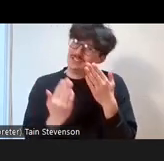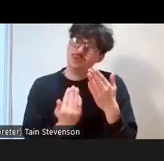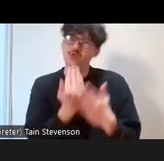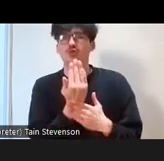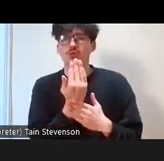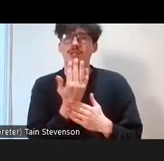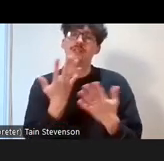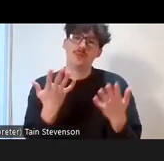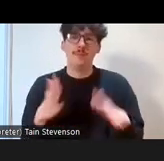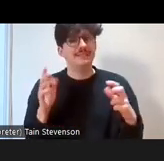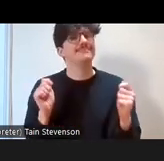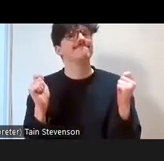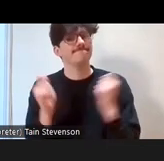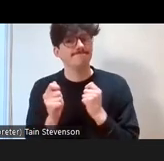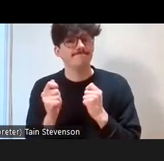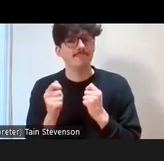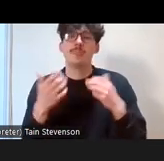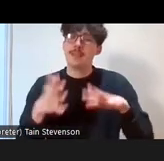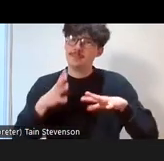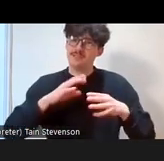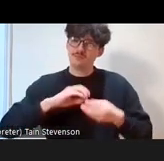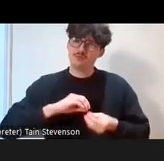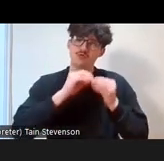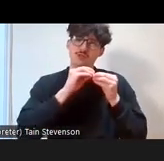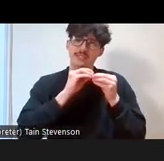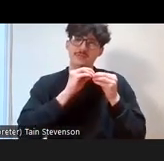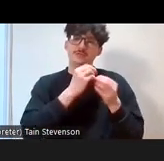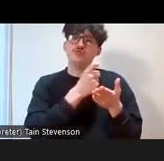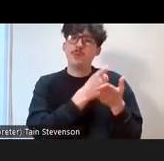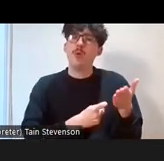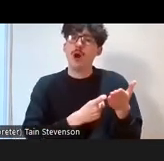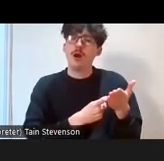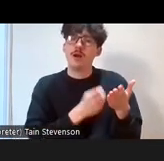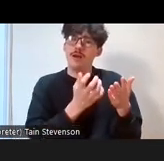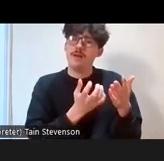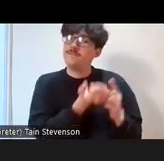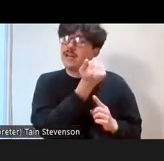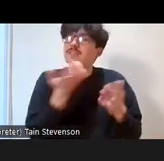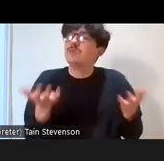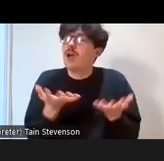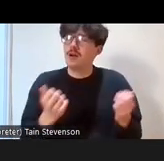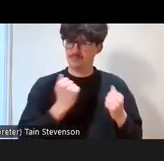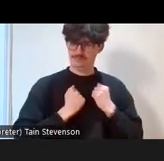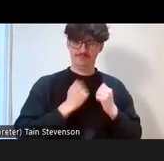so we've written our report that's on our website and we realised there was a gap in evidence around